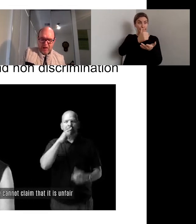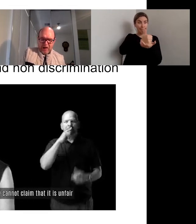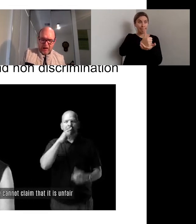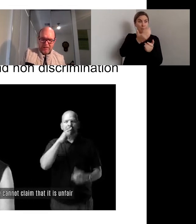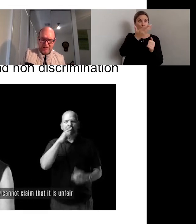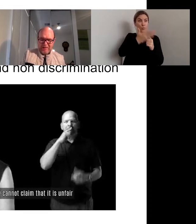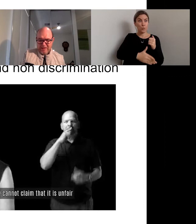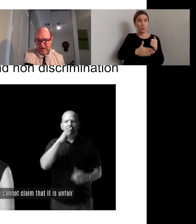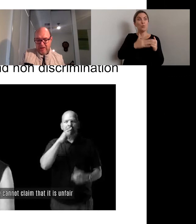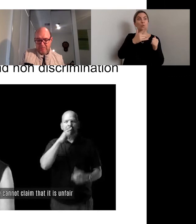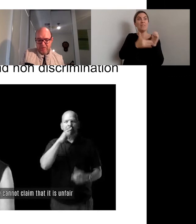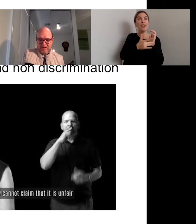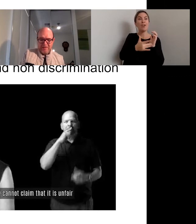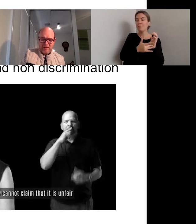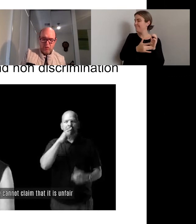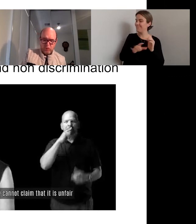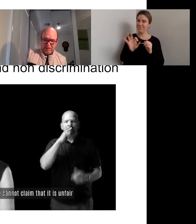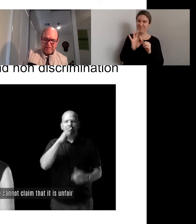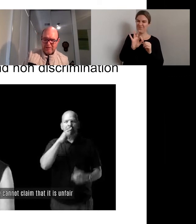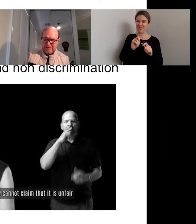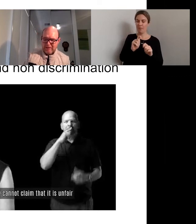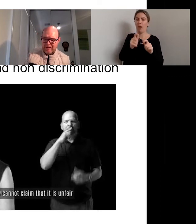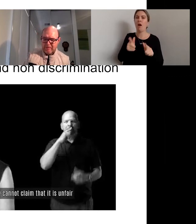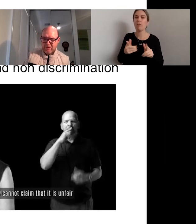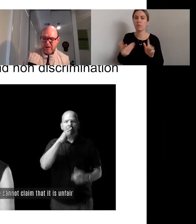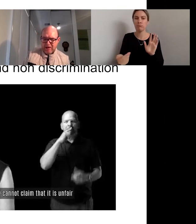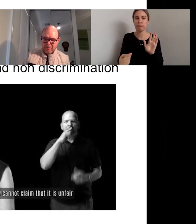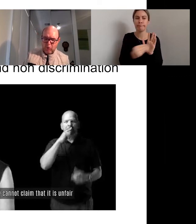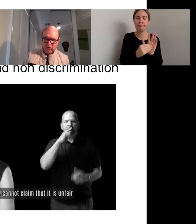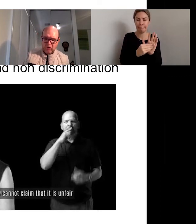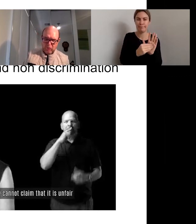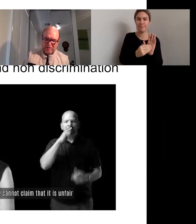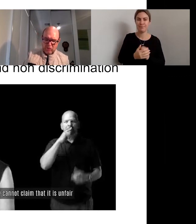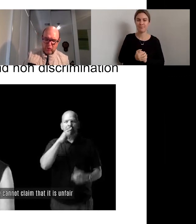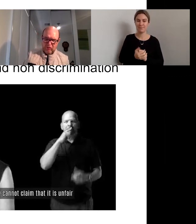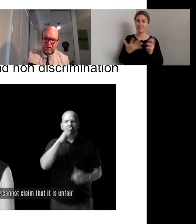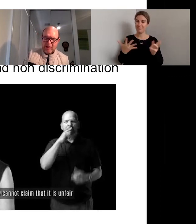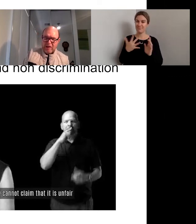The internet is an increasingly important resource in